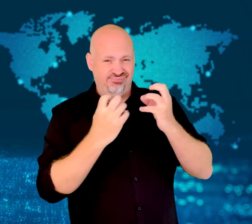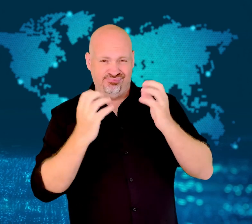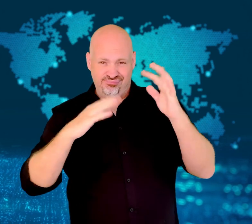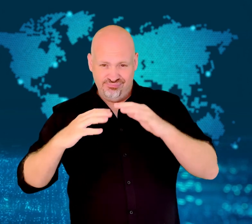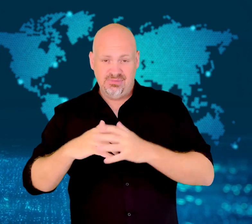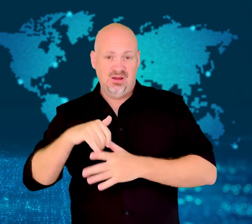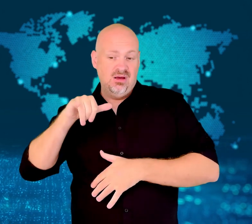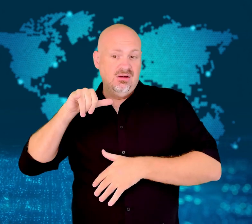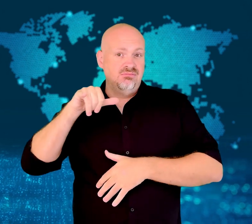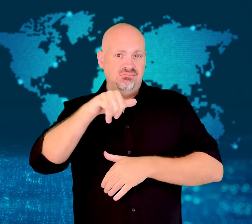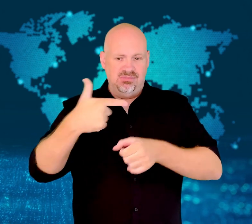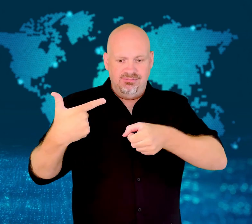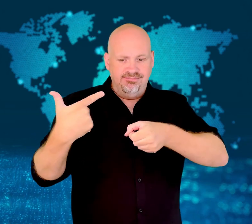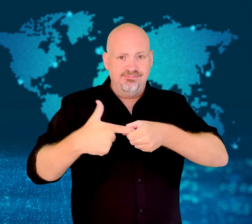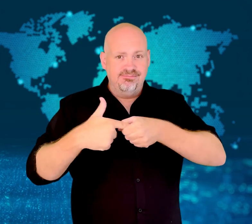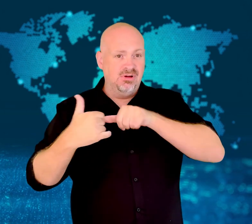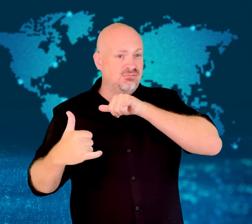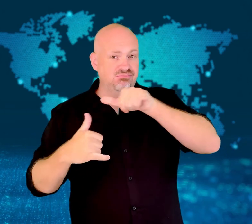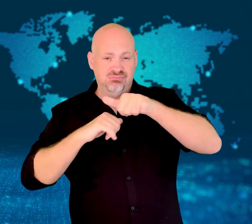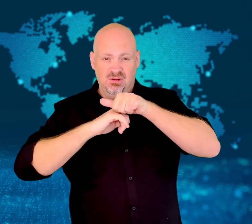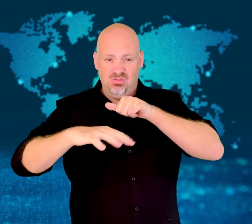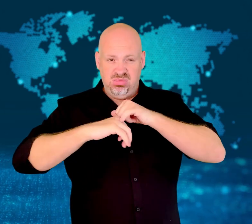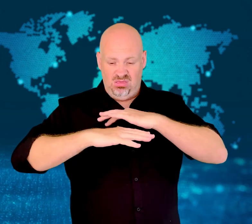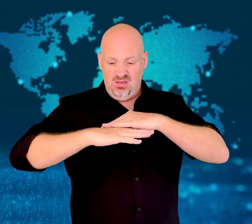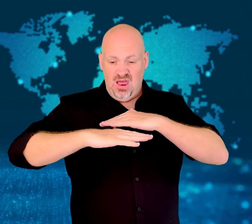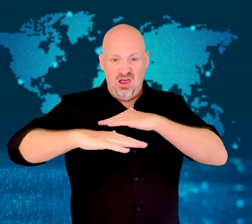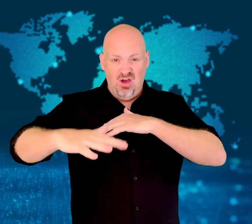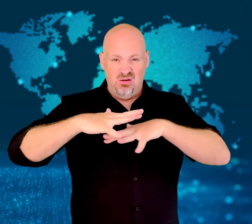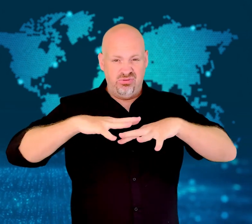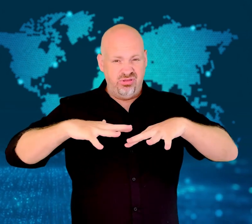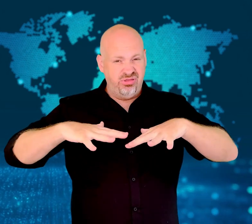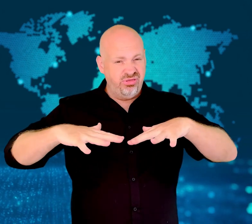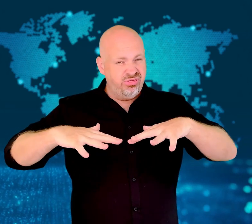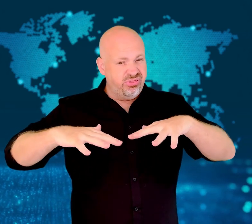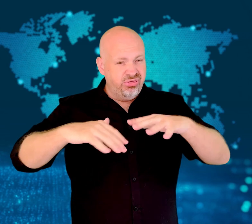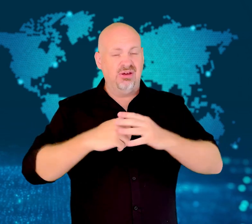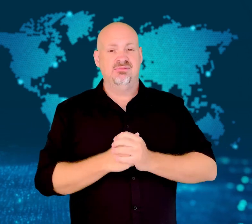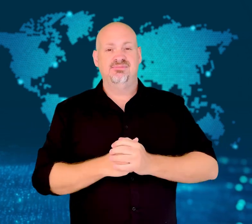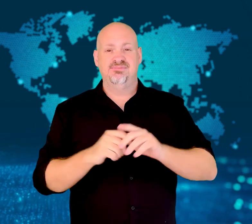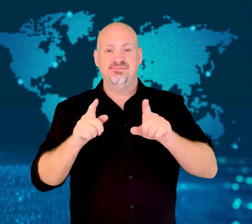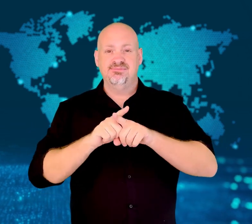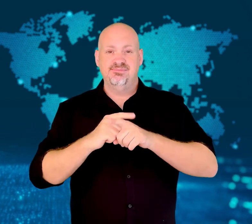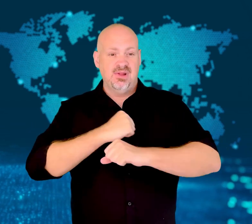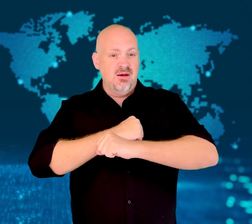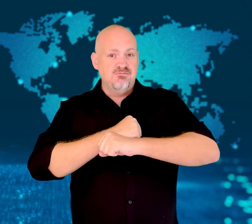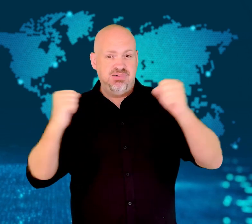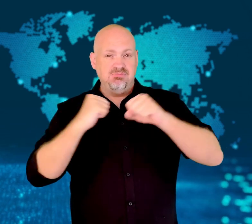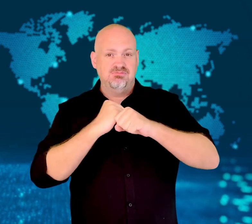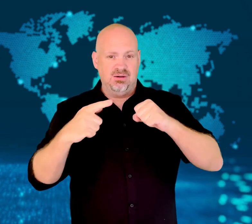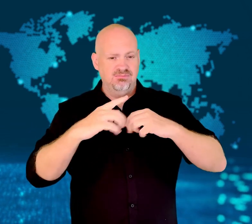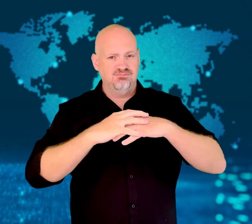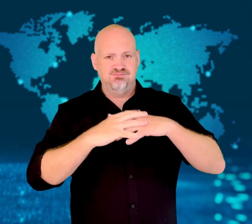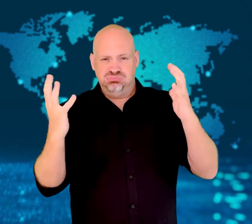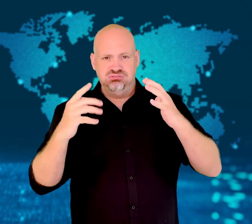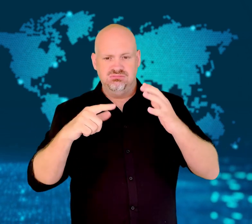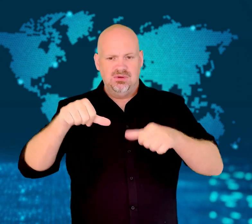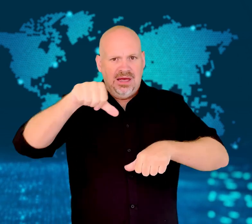and blown-up chemicals and gasses have polluted the air.